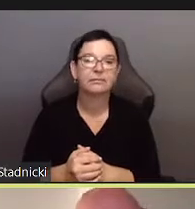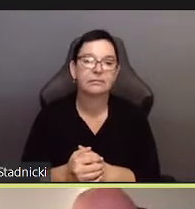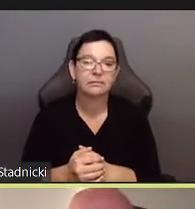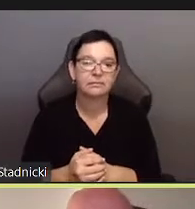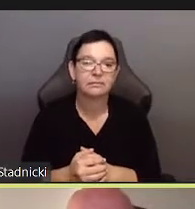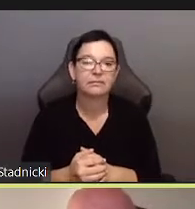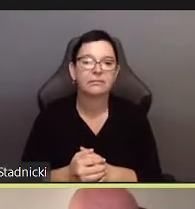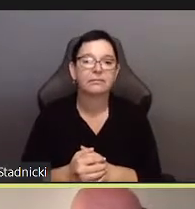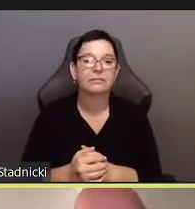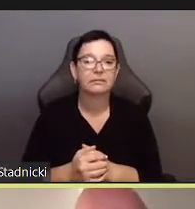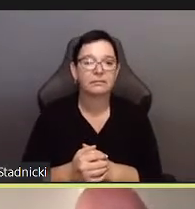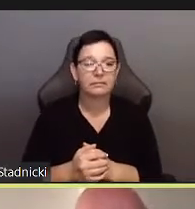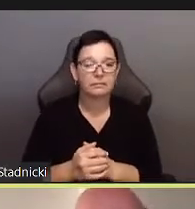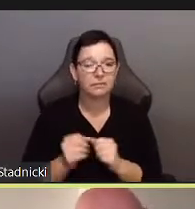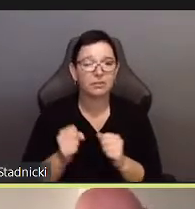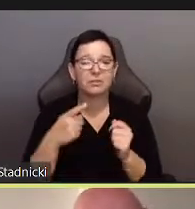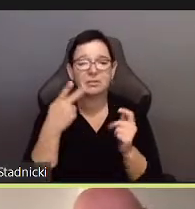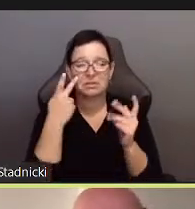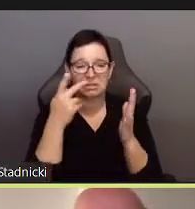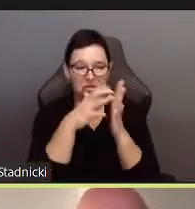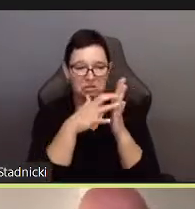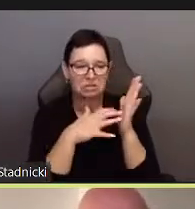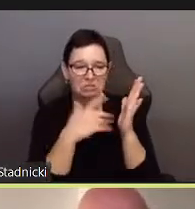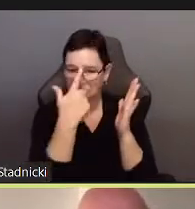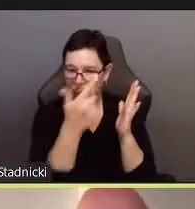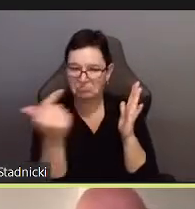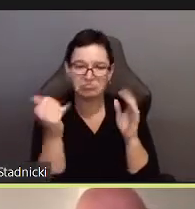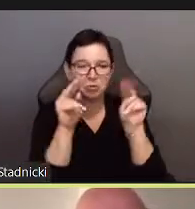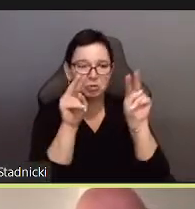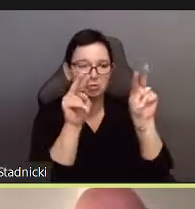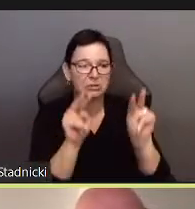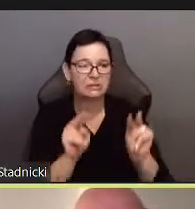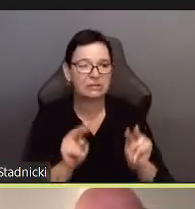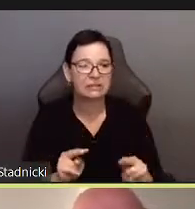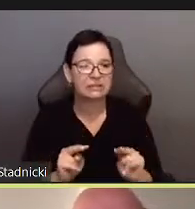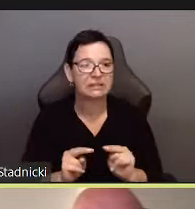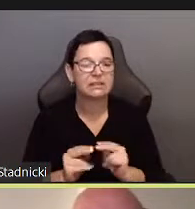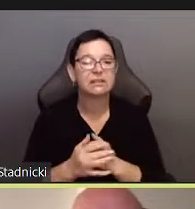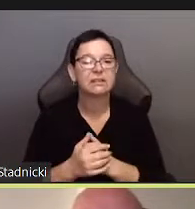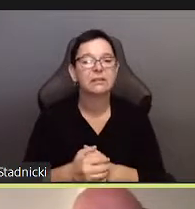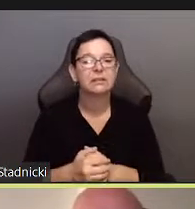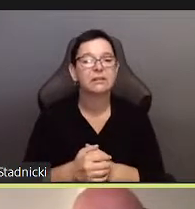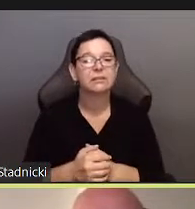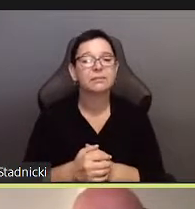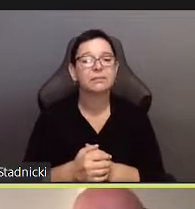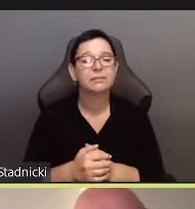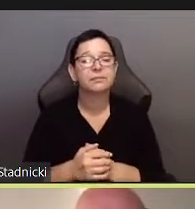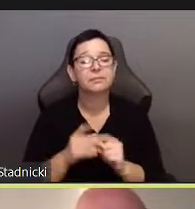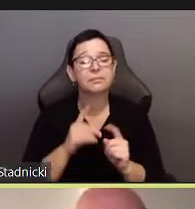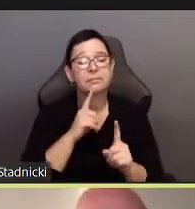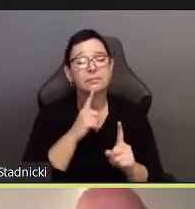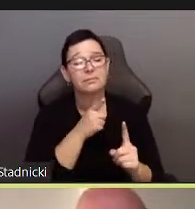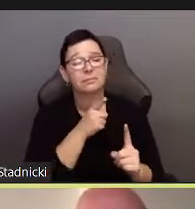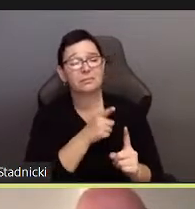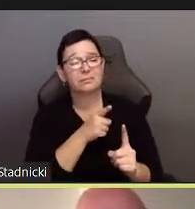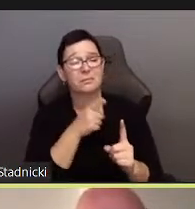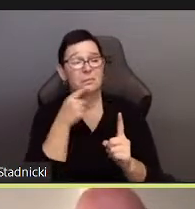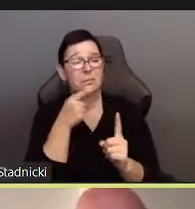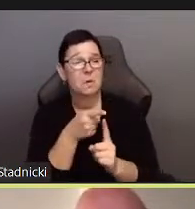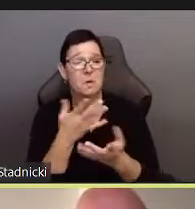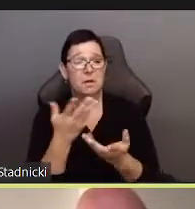With this decision comes certain benefits if you will of being excluded.